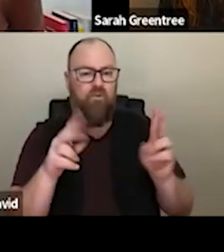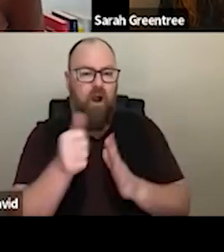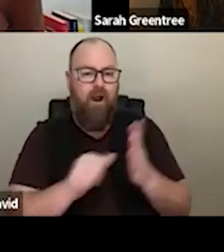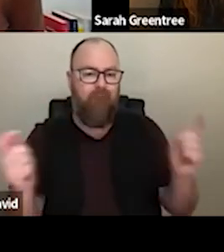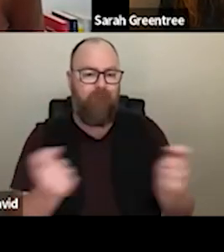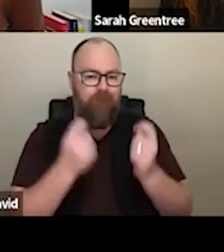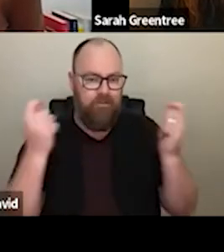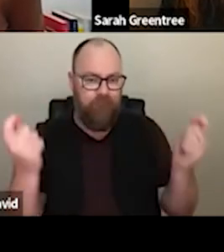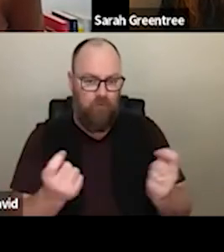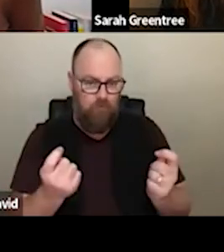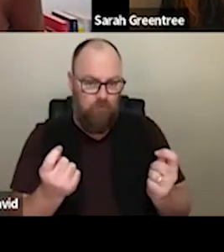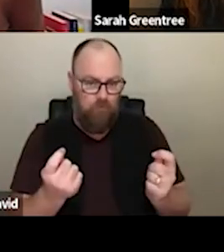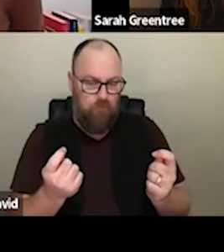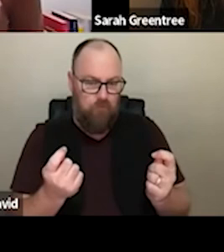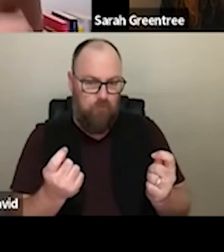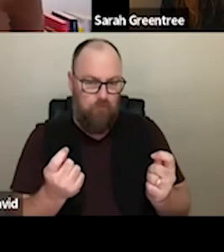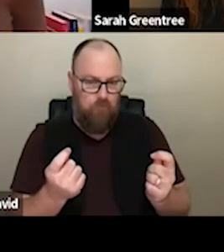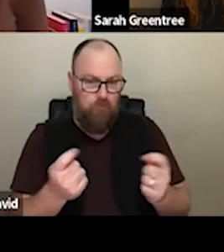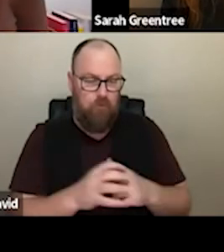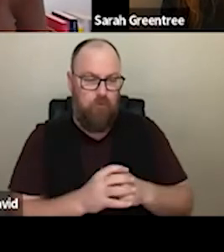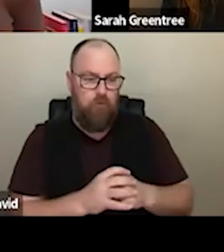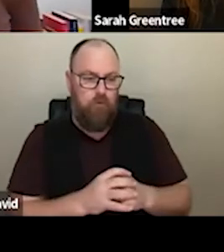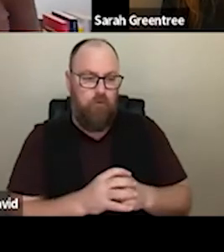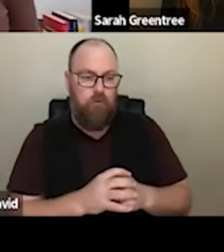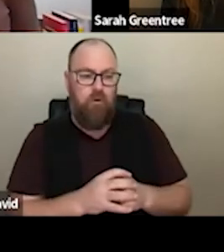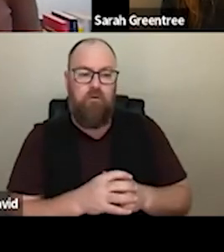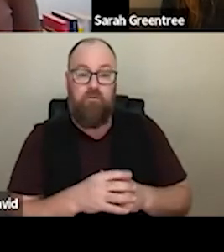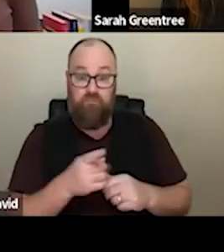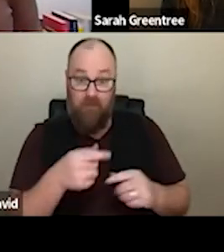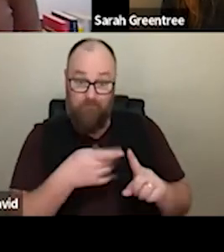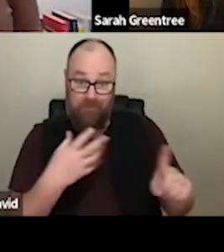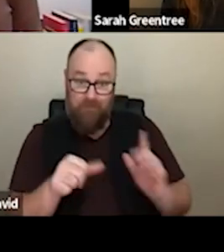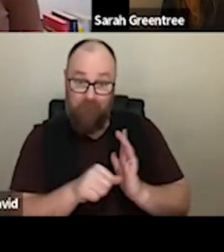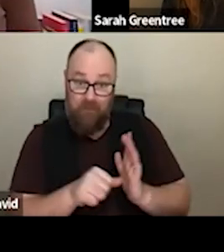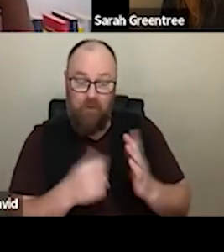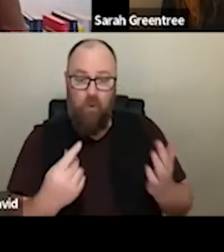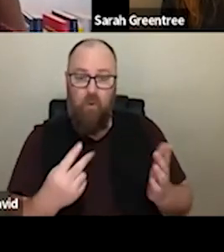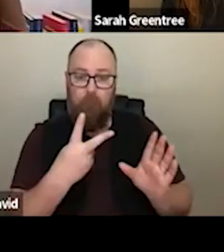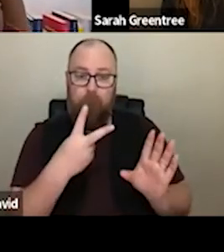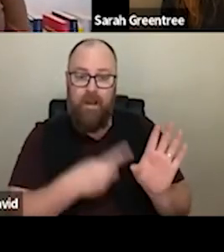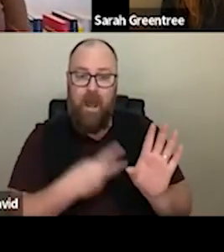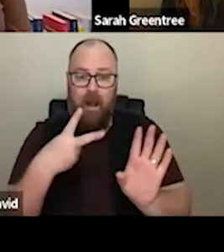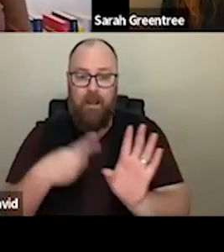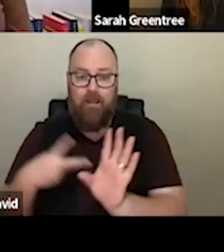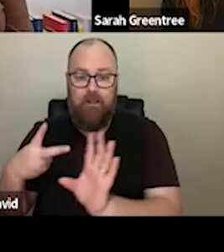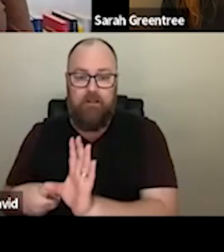Is there specific funding for arts, organizations that present festivals, or be, or by the analyses might be. Fiona has asked, well in visual arts funding that present